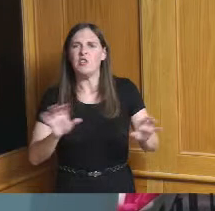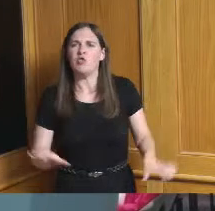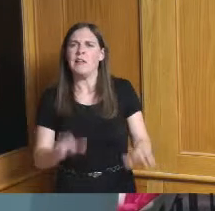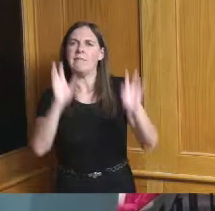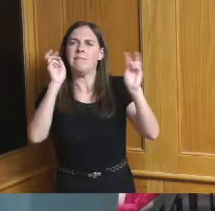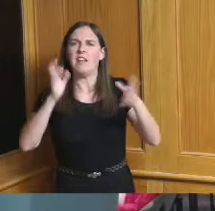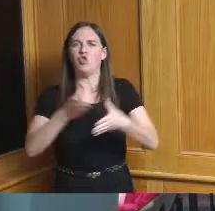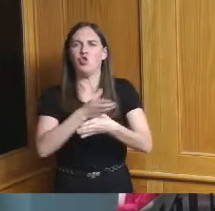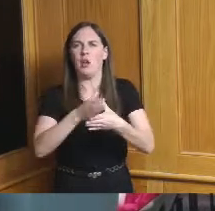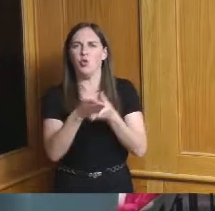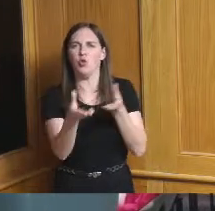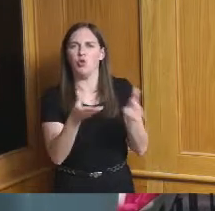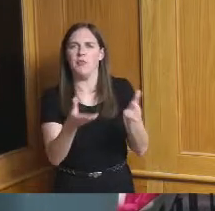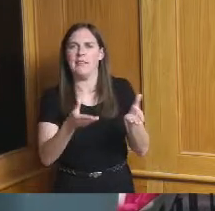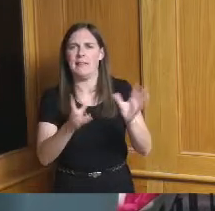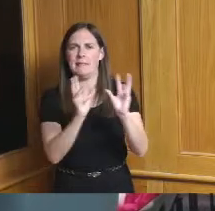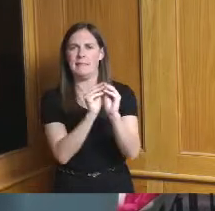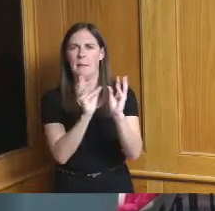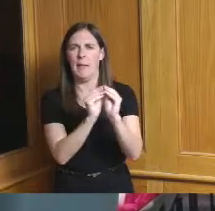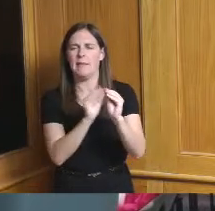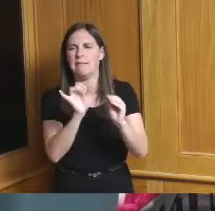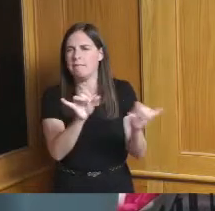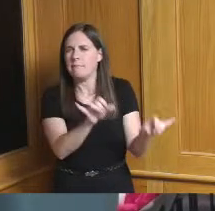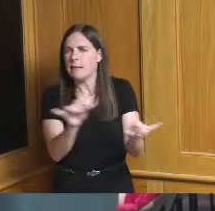which I think is really similar to what we're talking about in fact planning development were